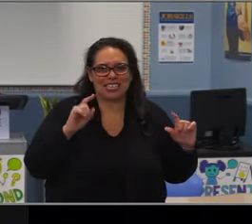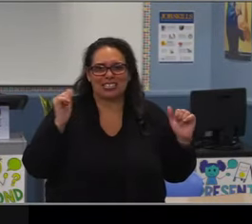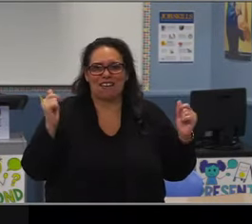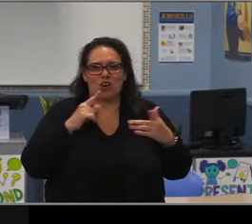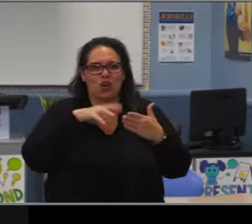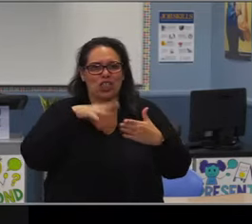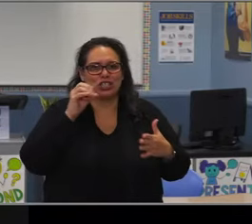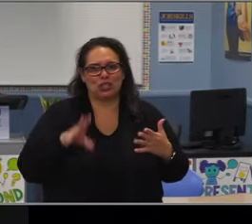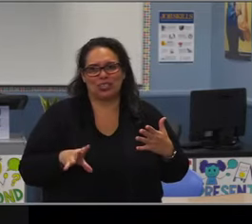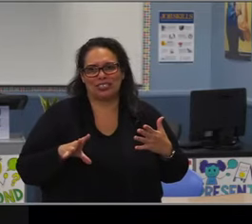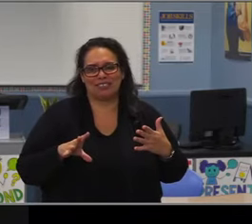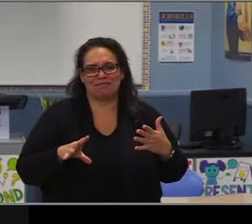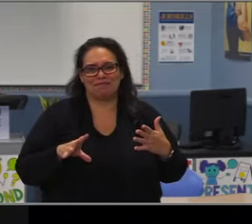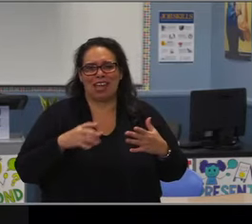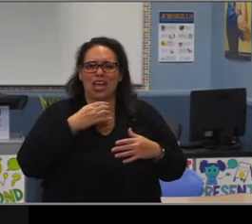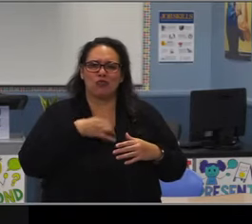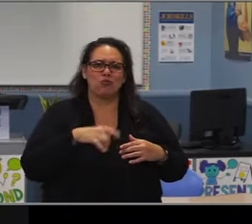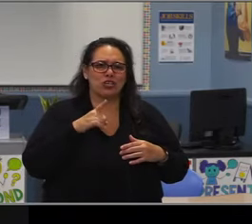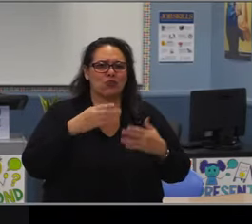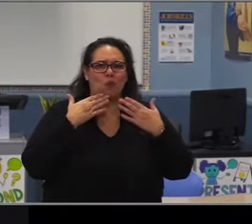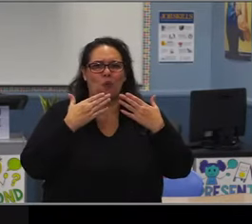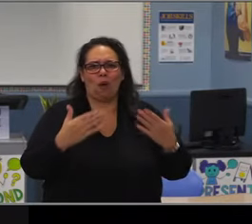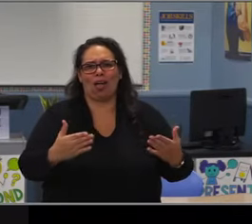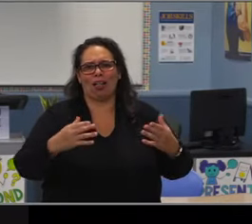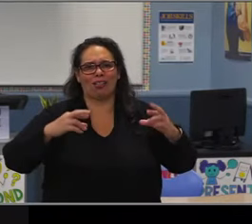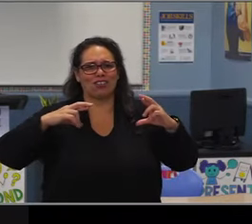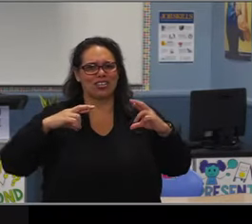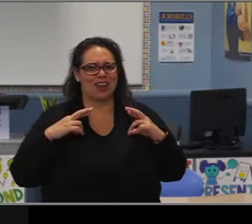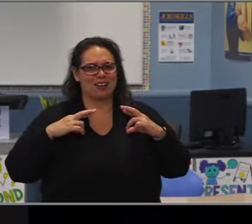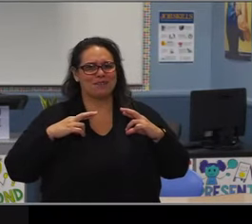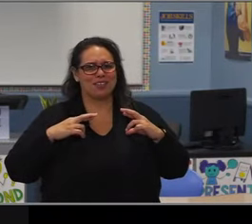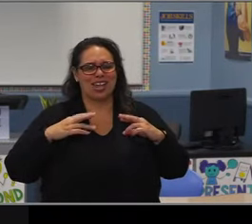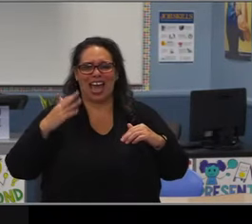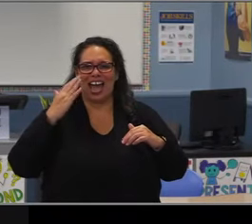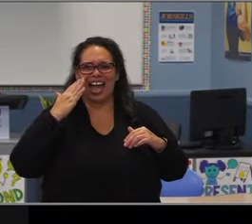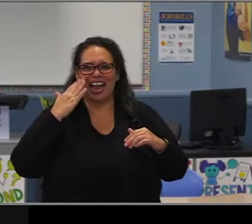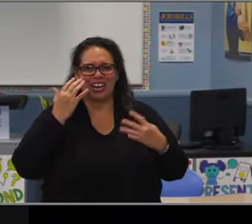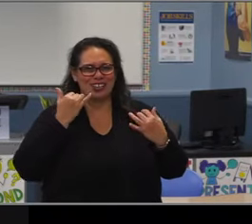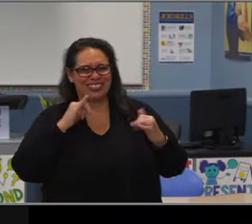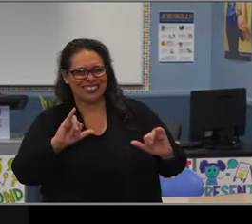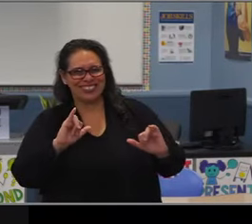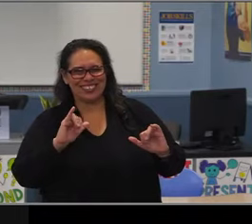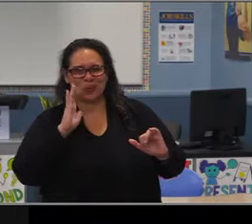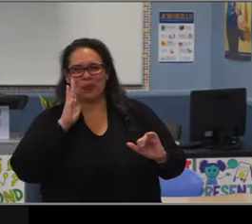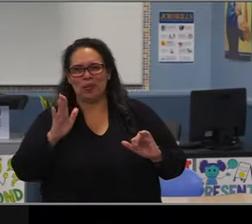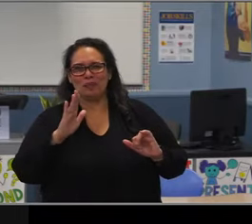gave you the wisdom to ask deep questions of our work and to provide strong guidance for the vision moving forward.